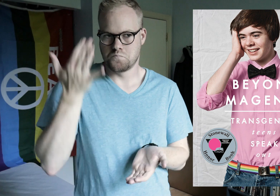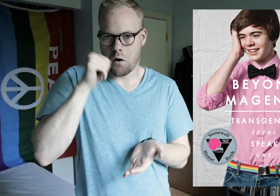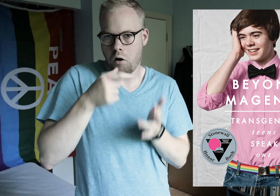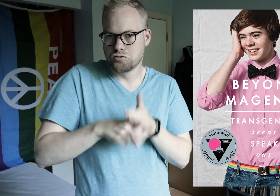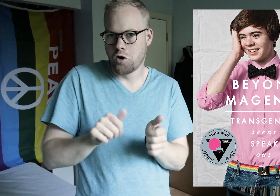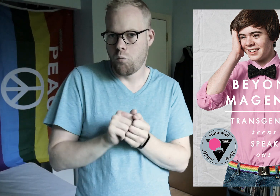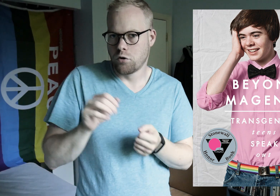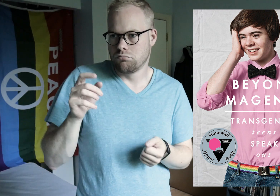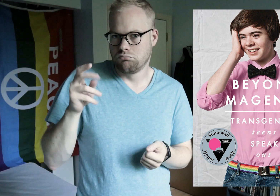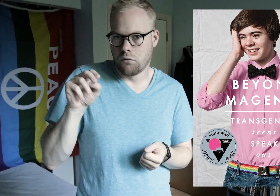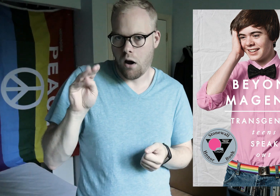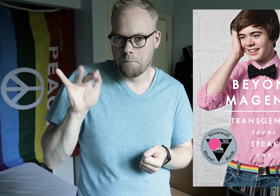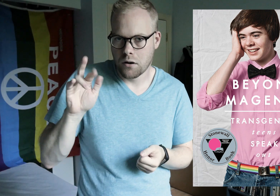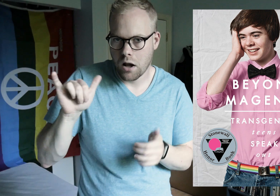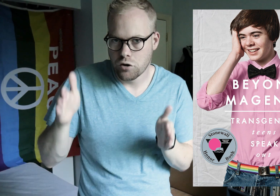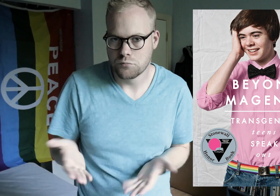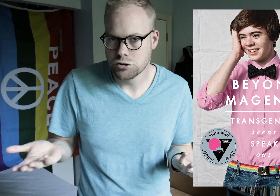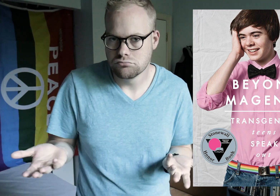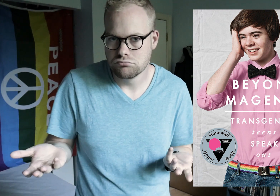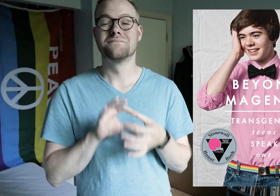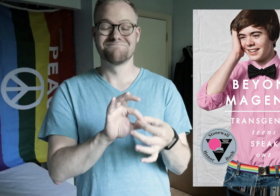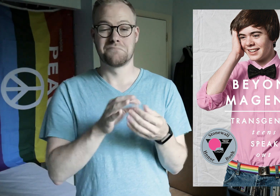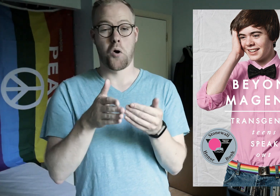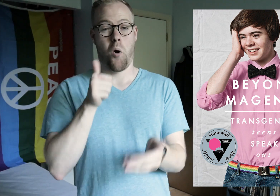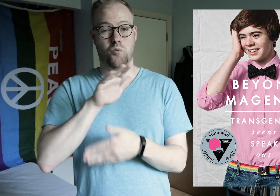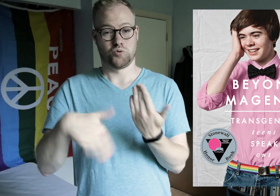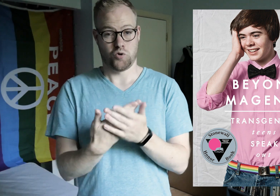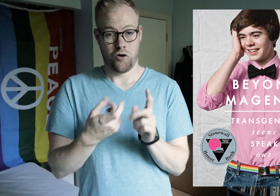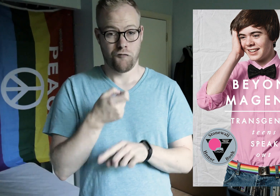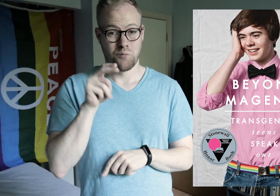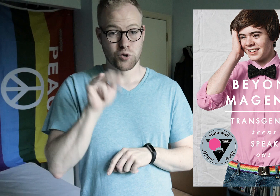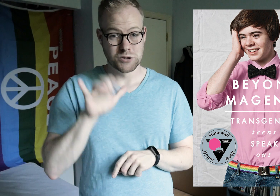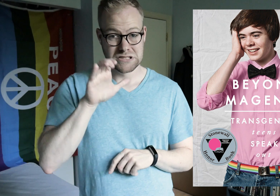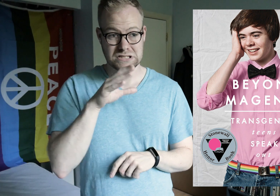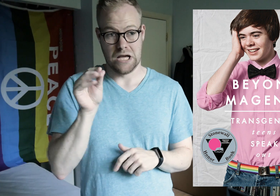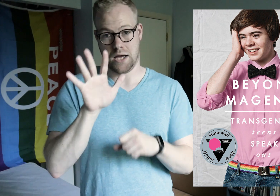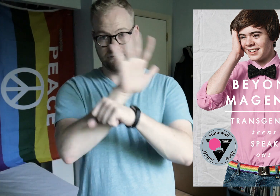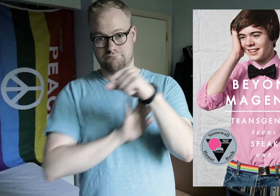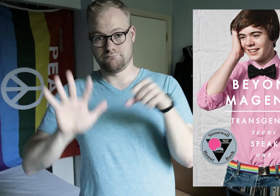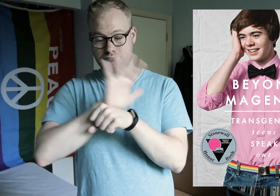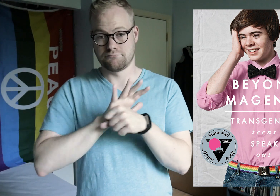Why not start with a nonbinary person? Following on that, nearly all of them are from New York City and the surrounding areas.